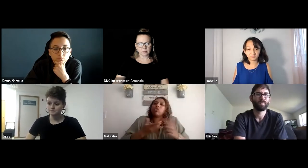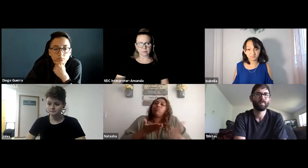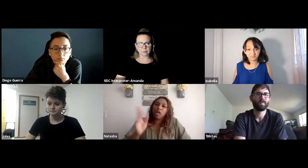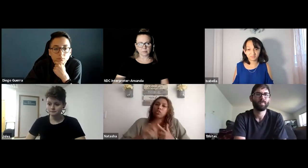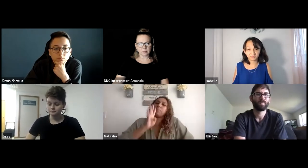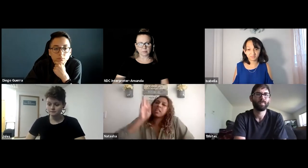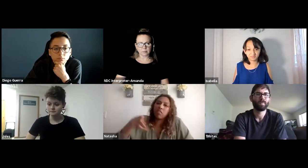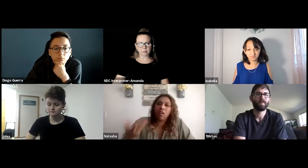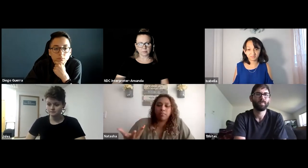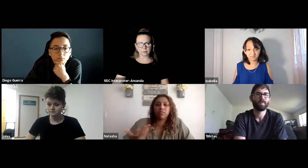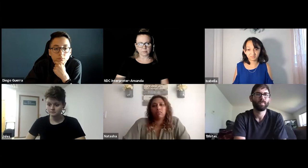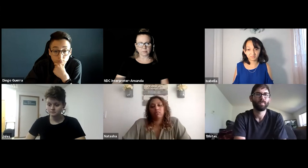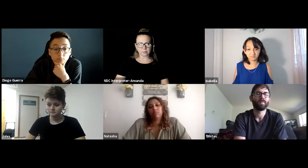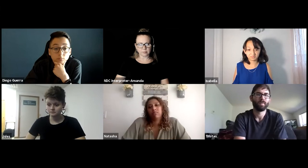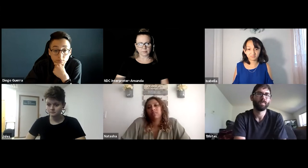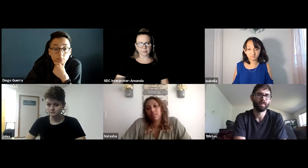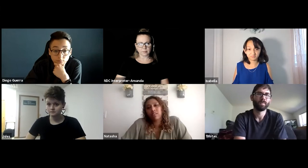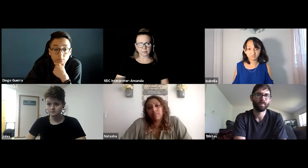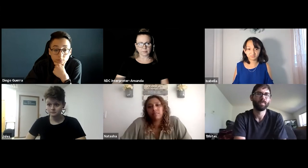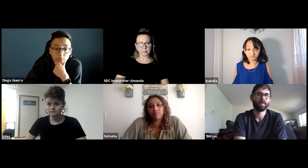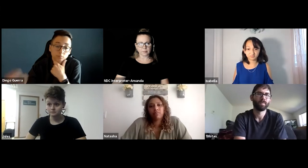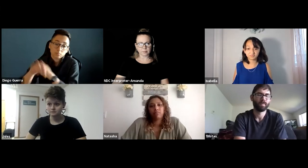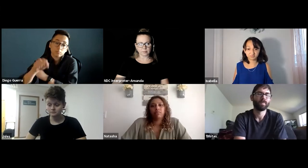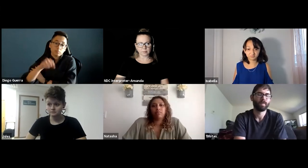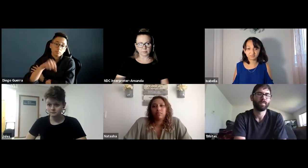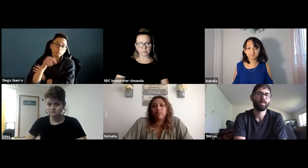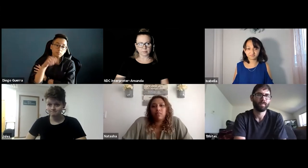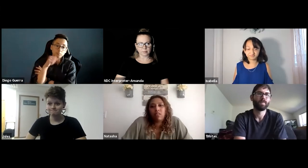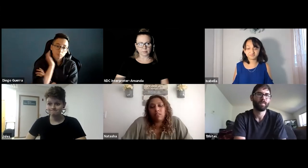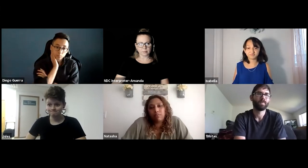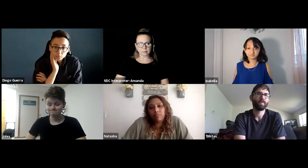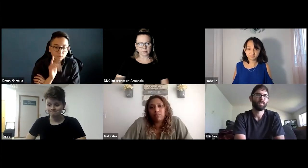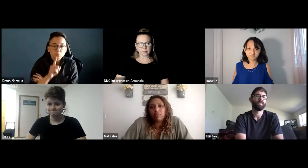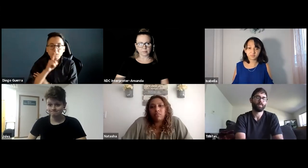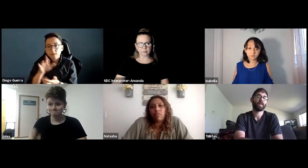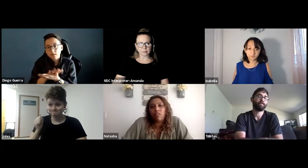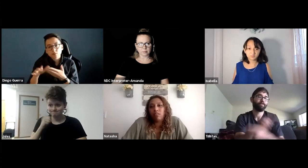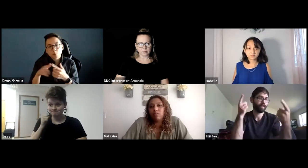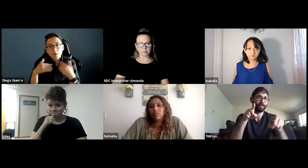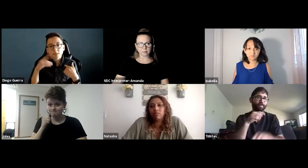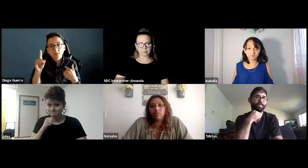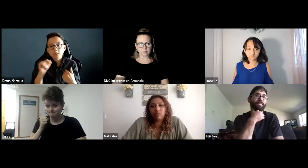If we don't do that, that provides a chance for others to fail, remember, we have a voice, we need to speak up and use it.